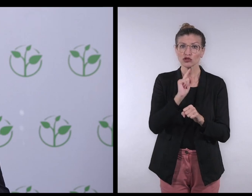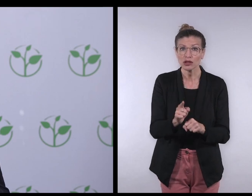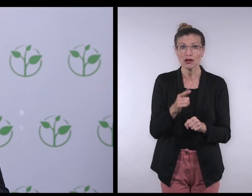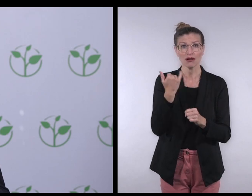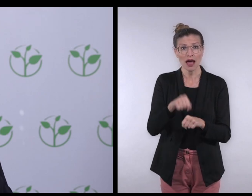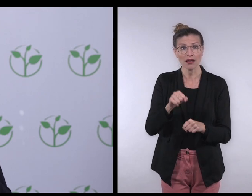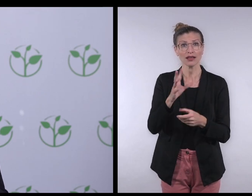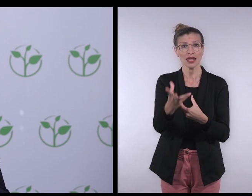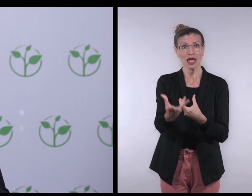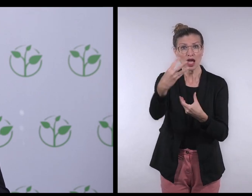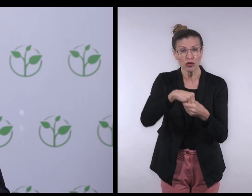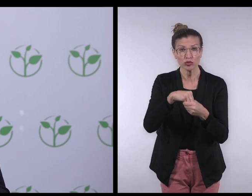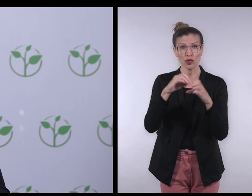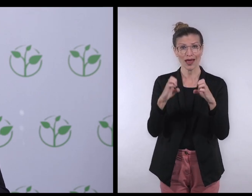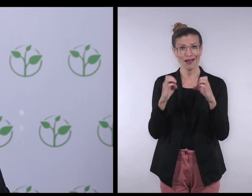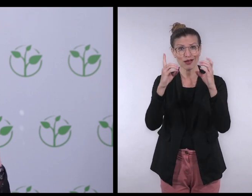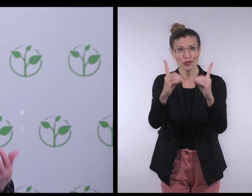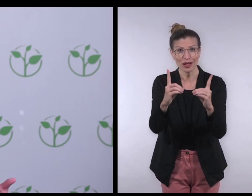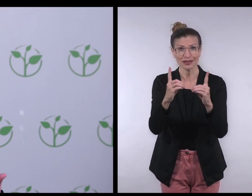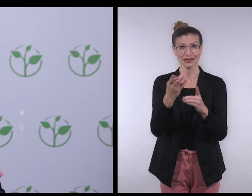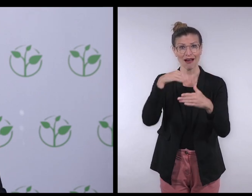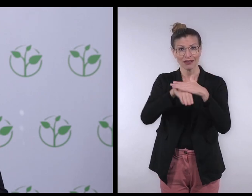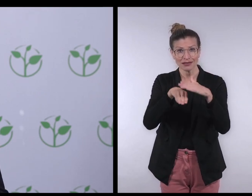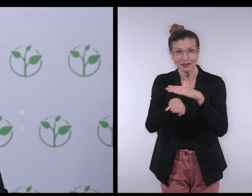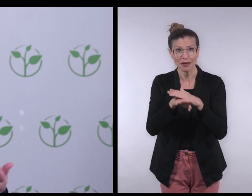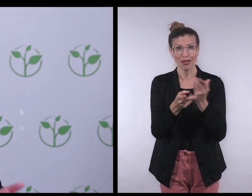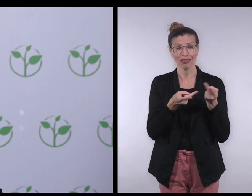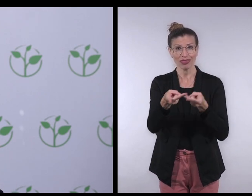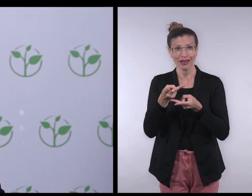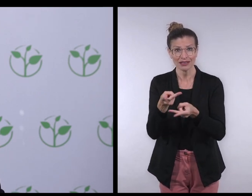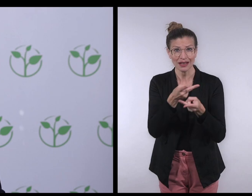in matters that we really care about such as inclusive education, or accessible transportation.